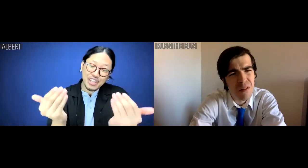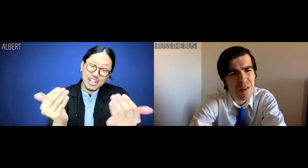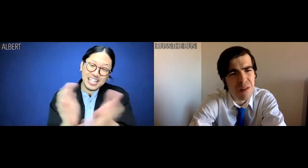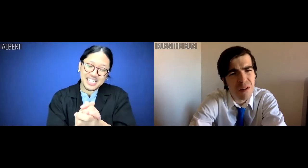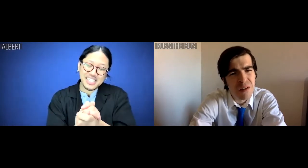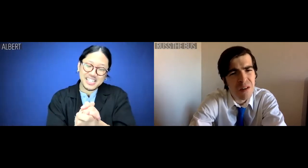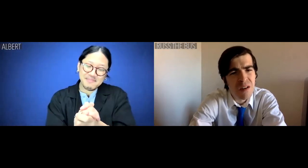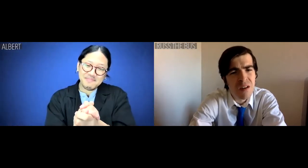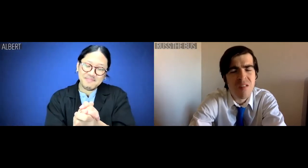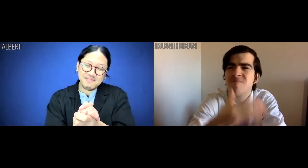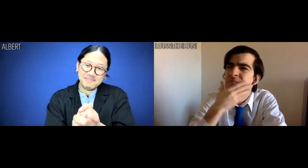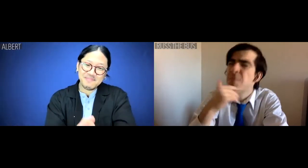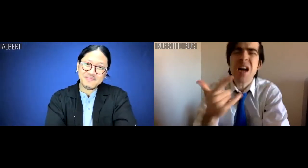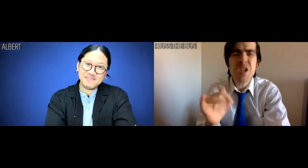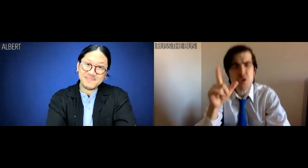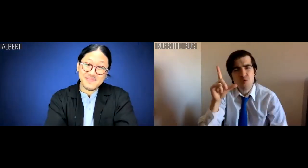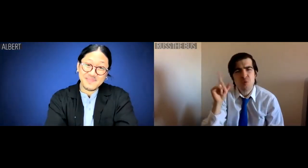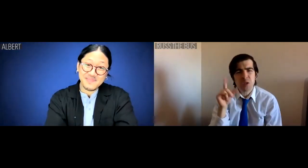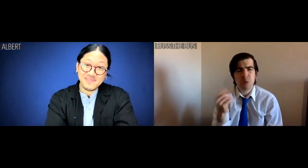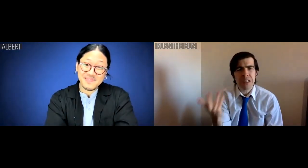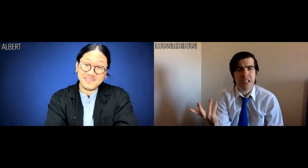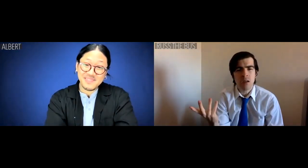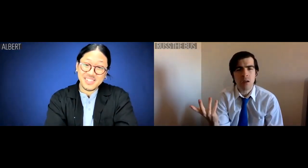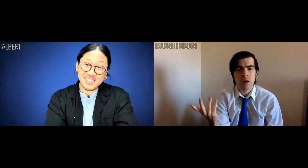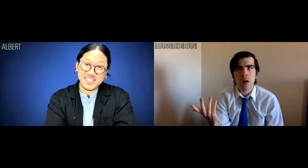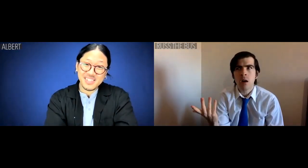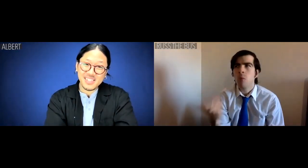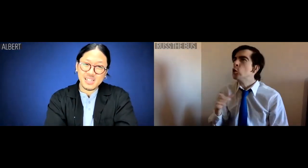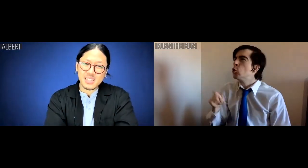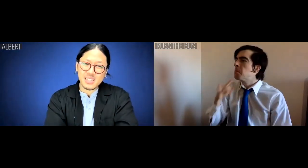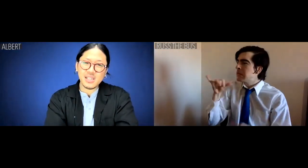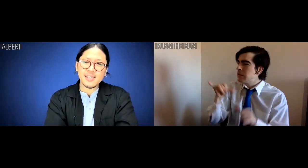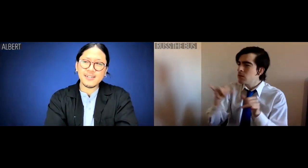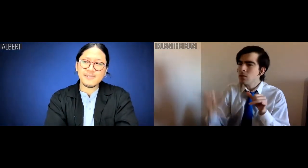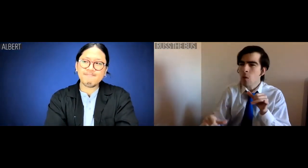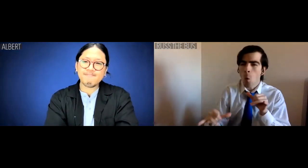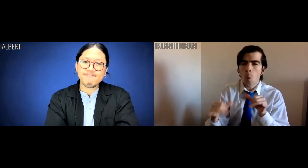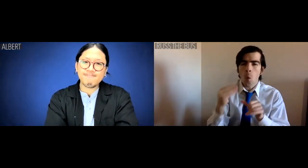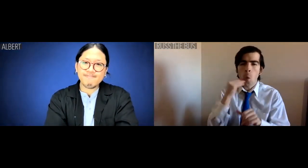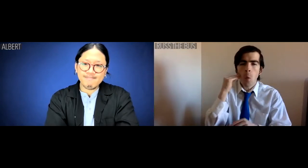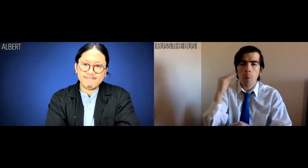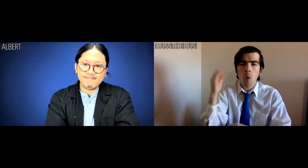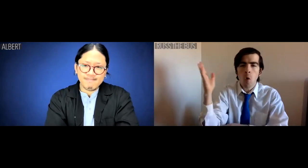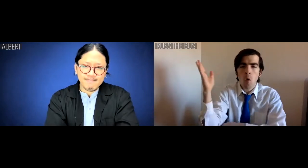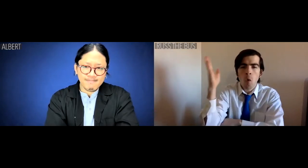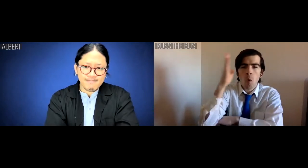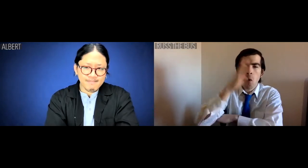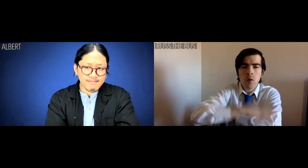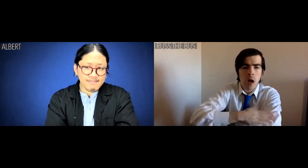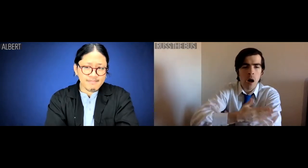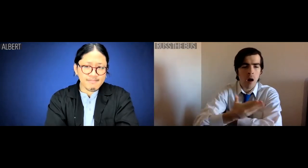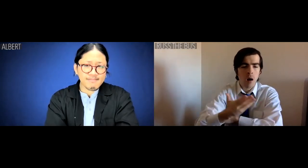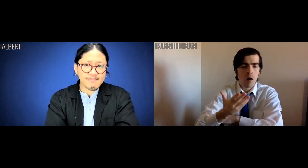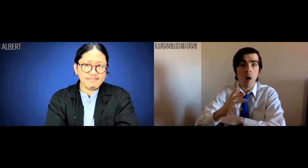Albert: It's the present. Russ the Bus: By 2020 all of us should be staying at home all day.